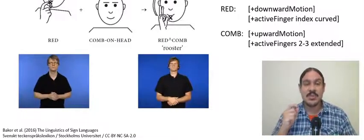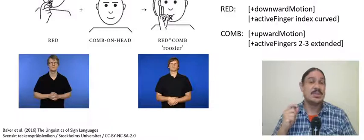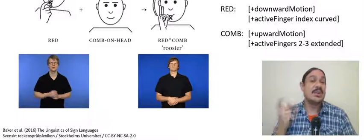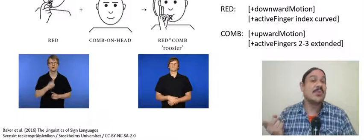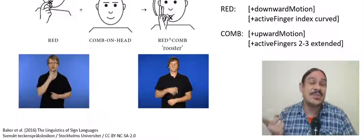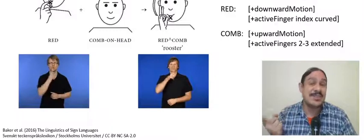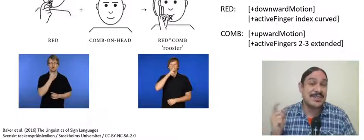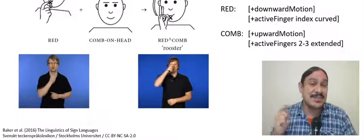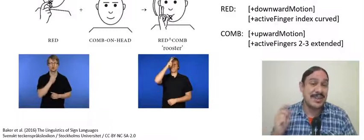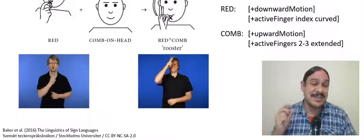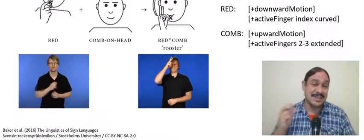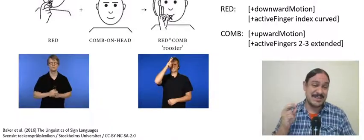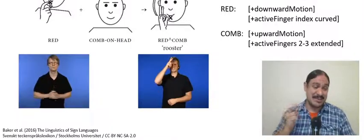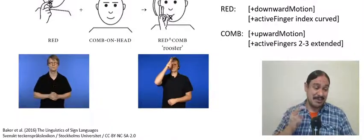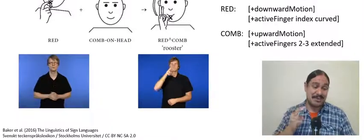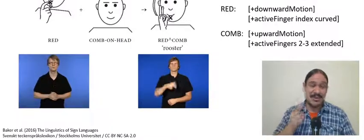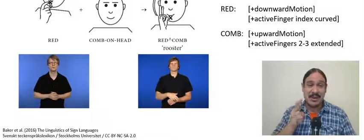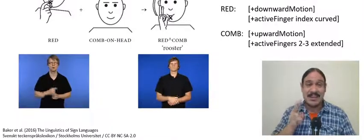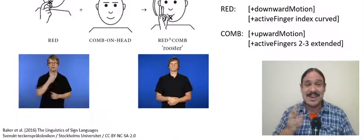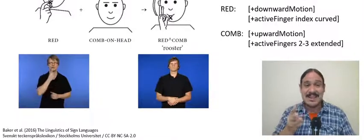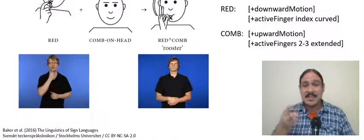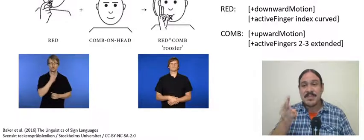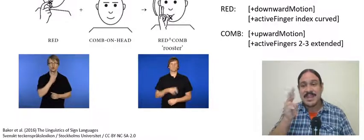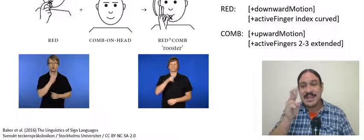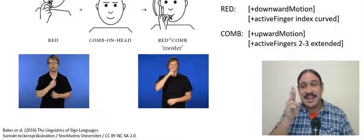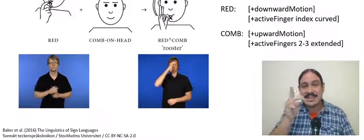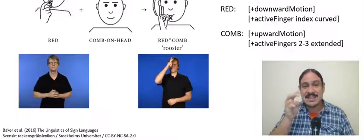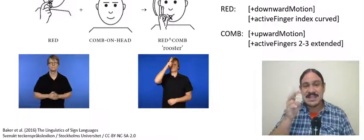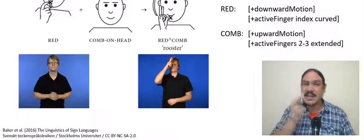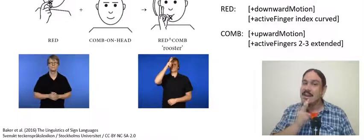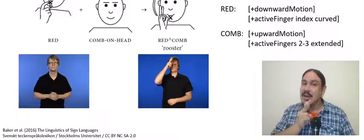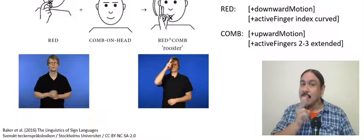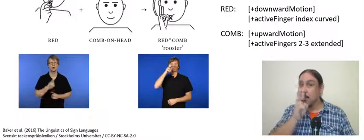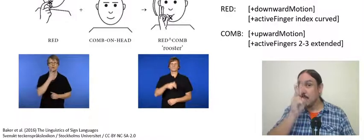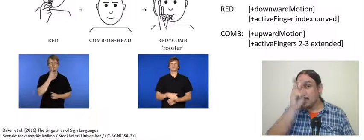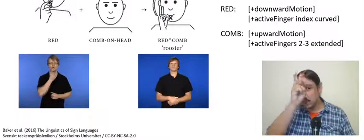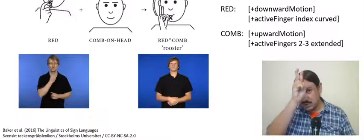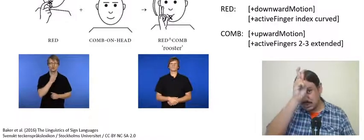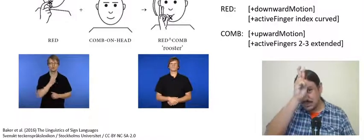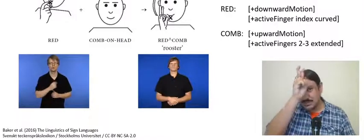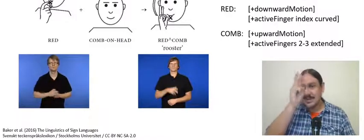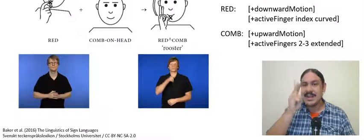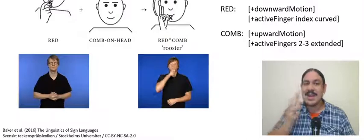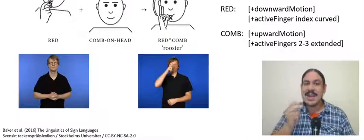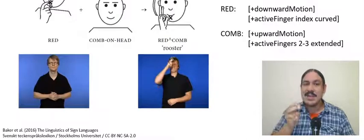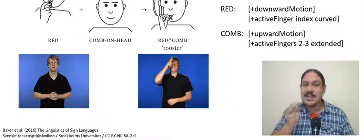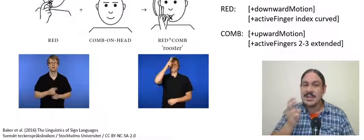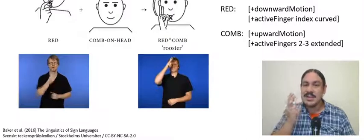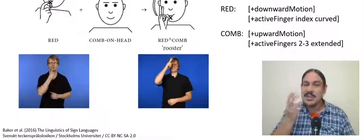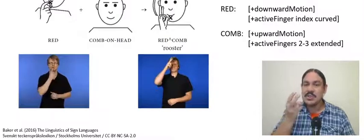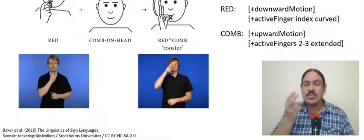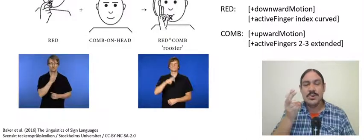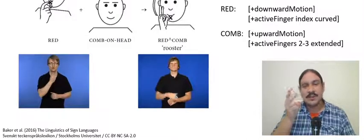whoop this is comb when you have